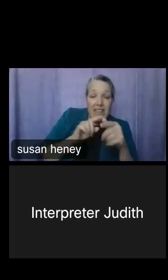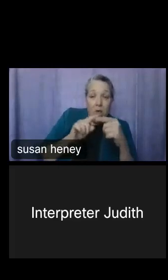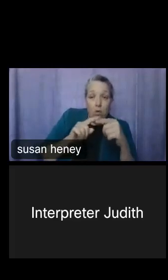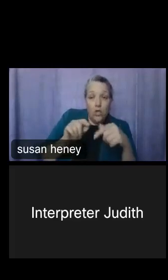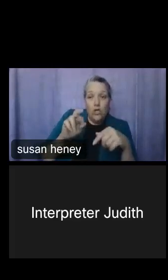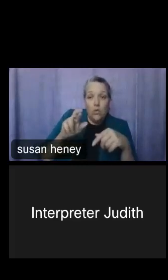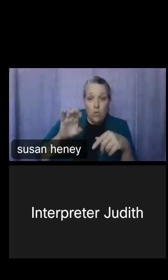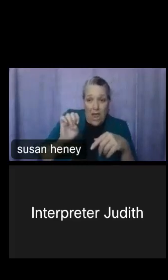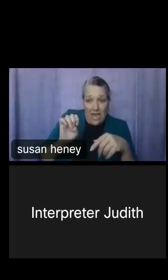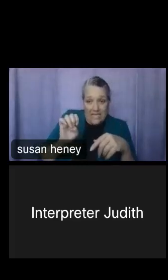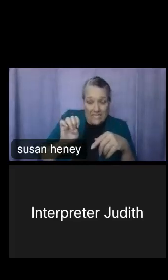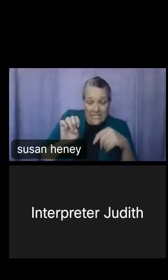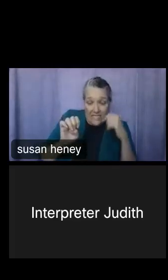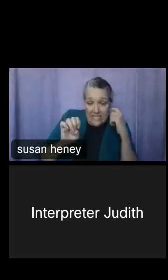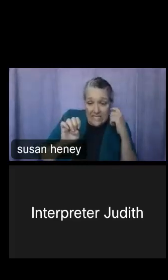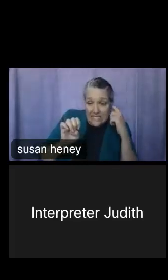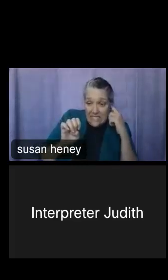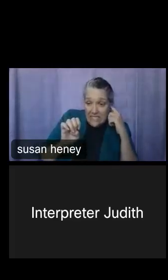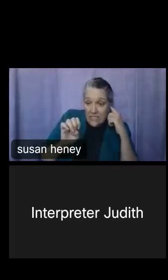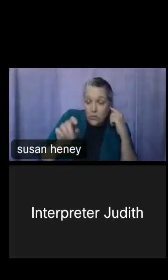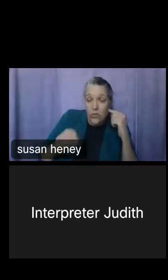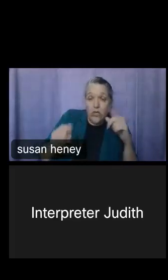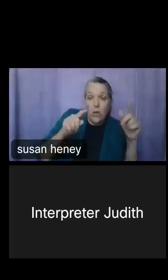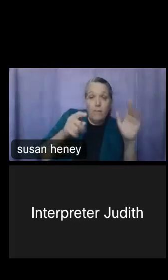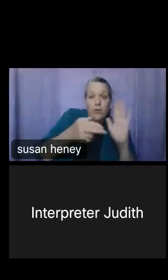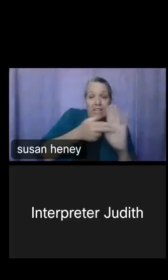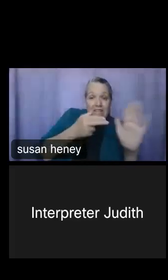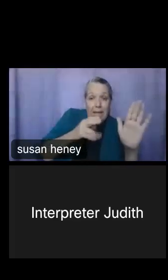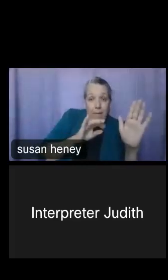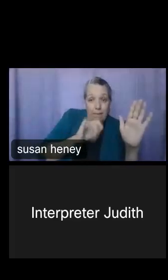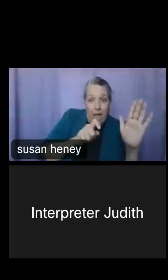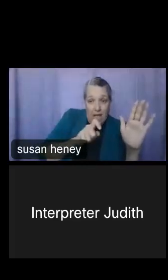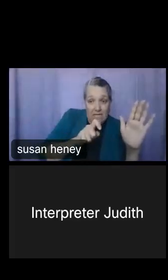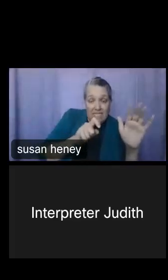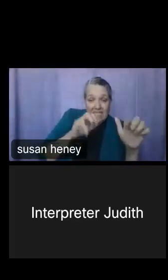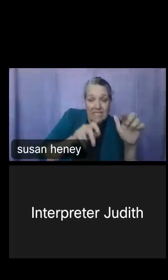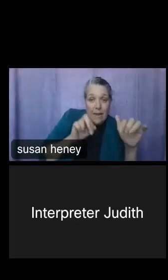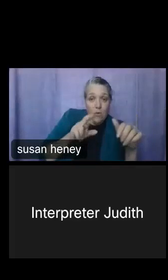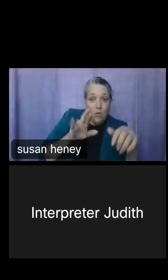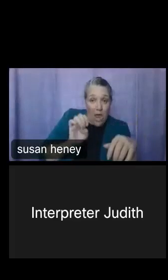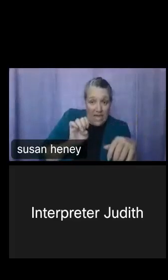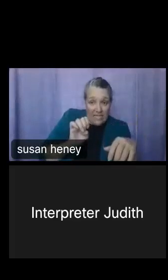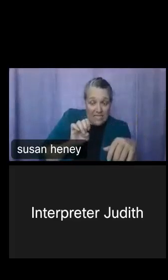also go back up to that label box and type in race. You'll notice here that we have a